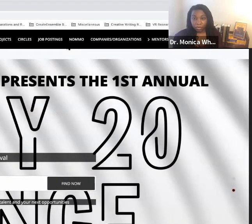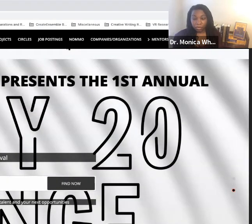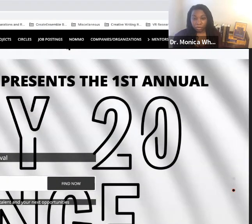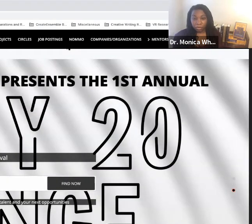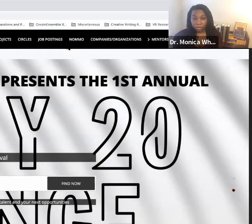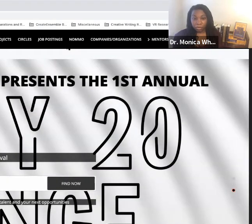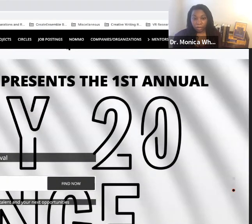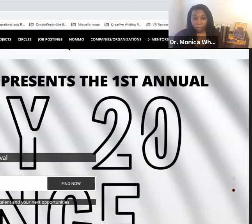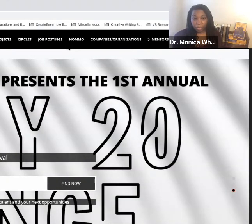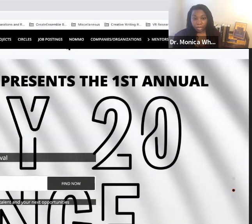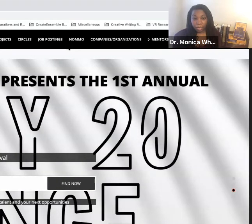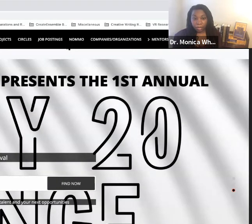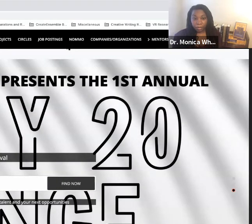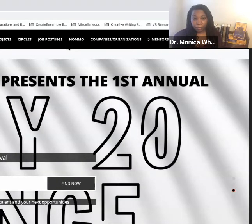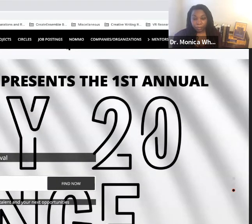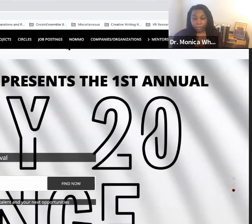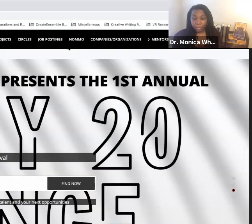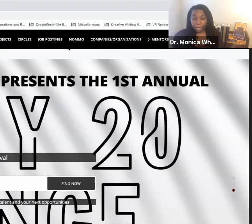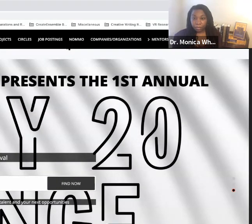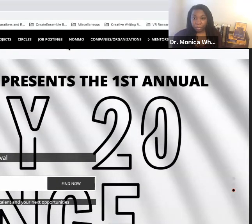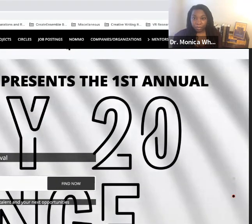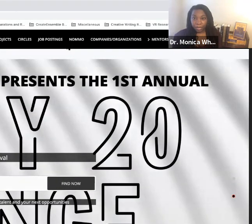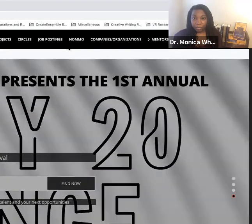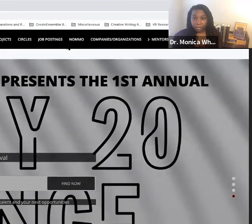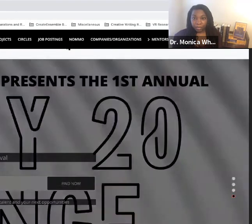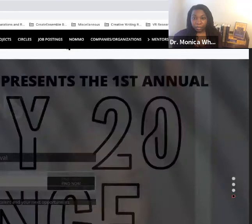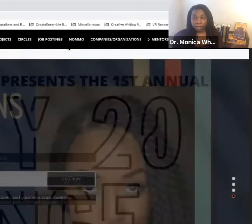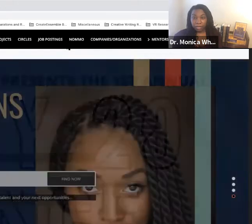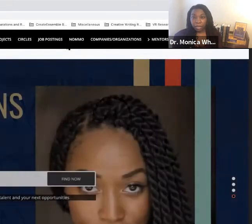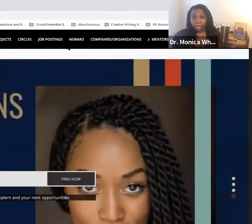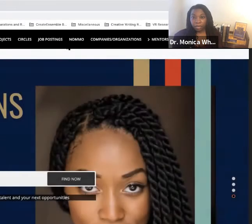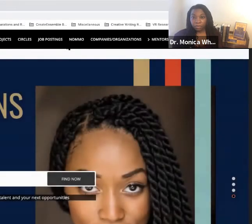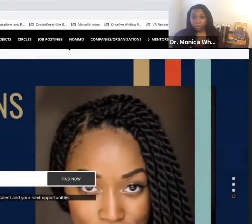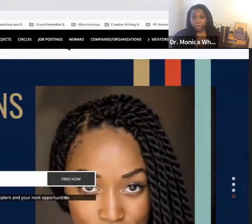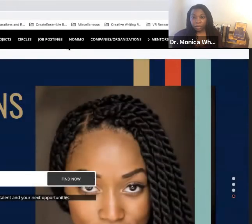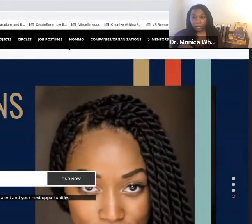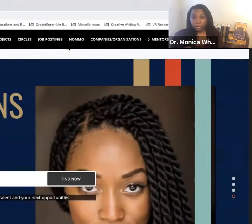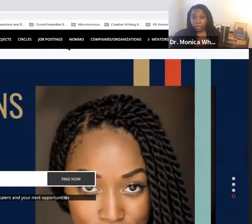to create profiles for, you know,